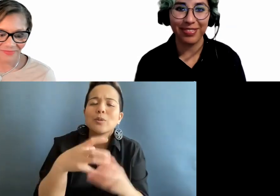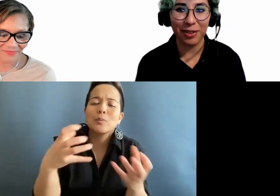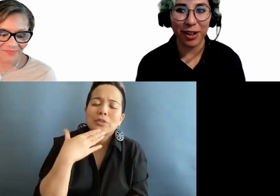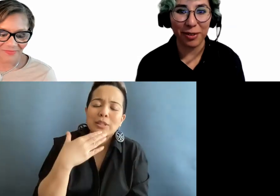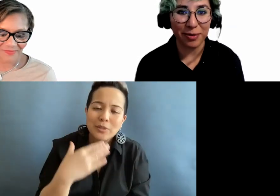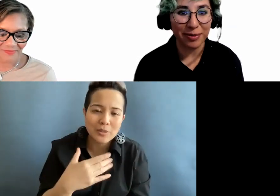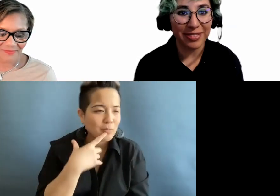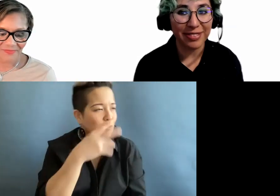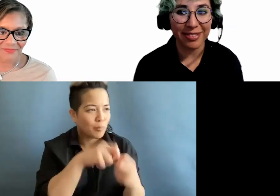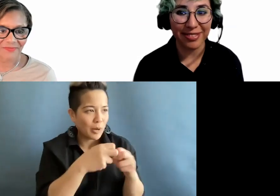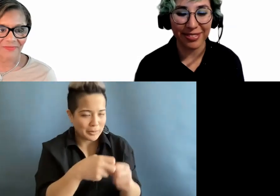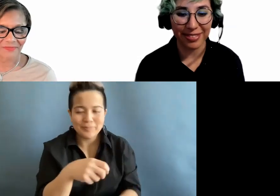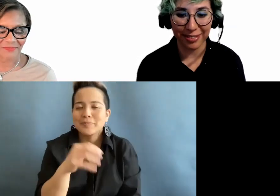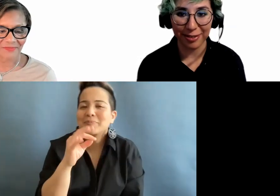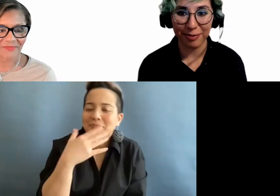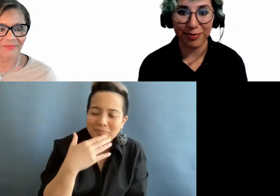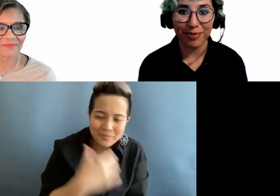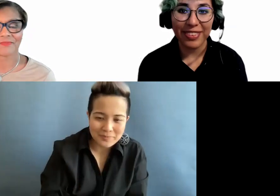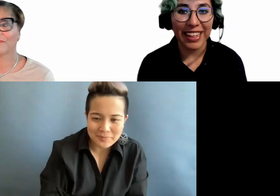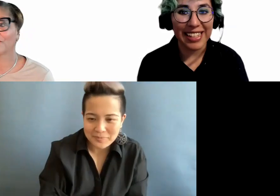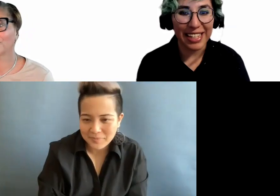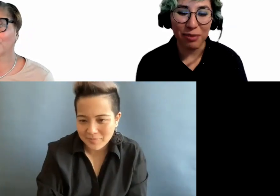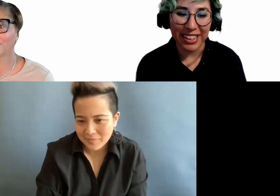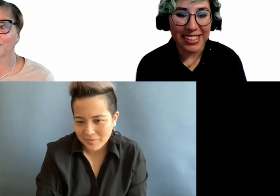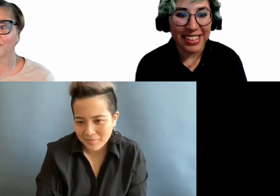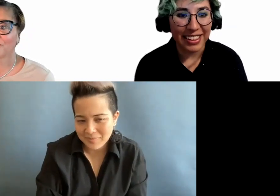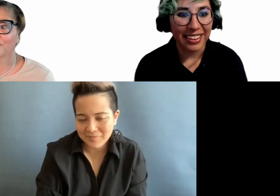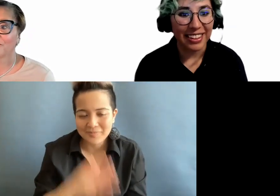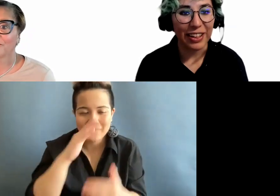No problem. Next slide, please.